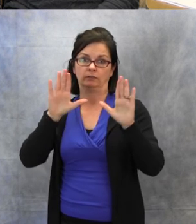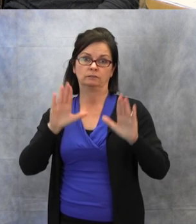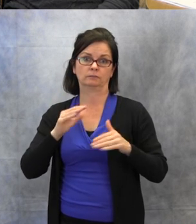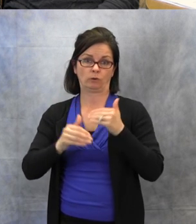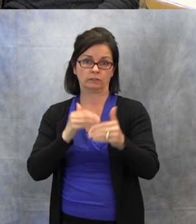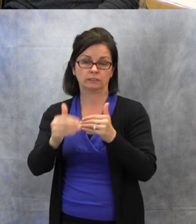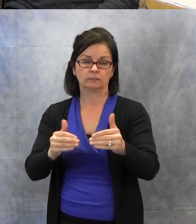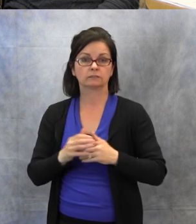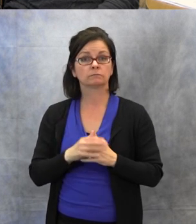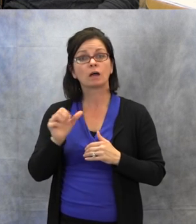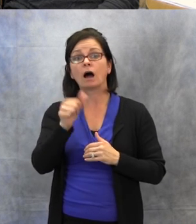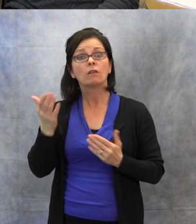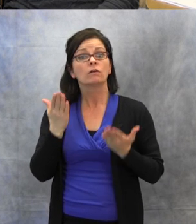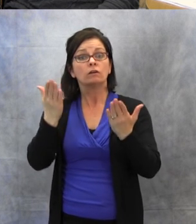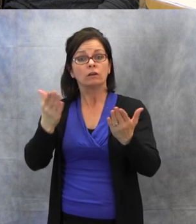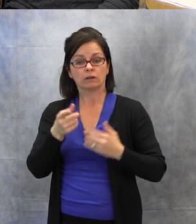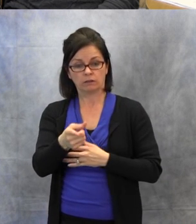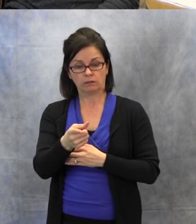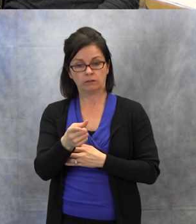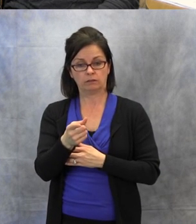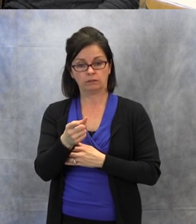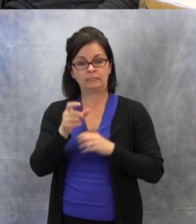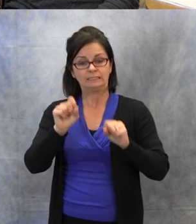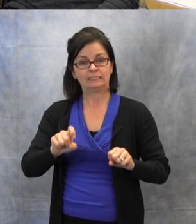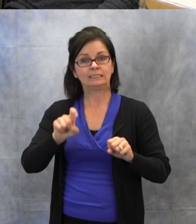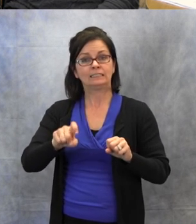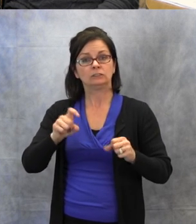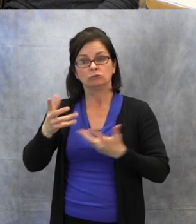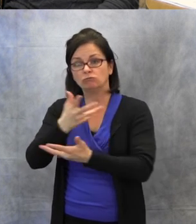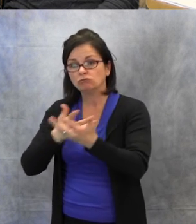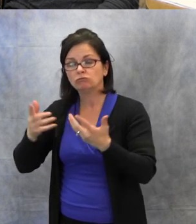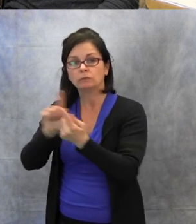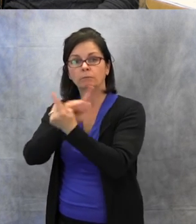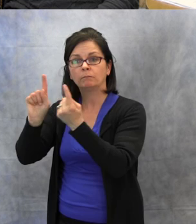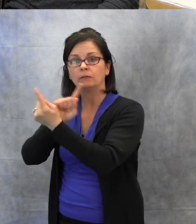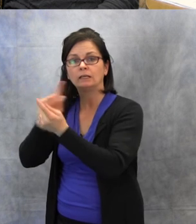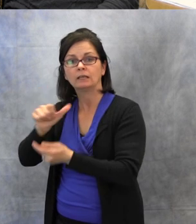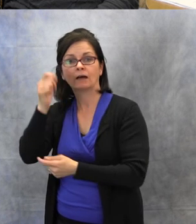their own age and also adults. So there's a variety of ways they can do that.